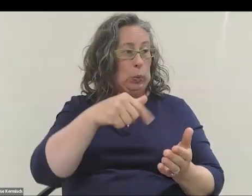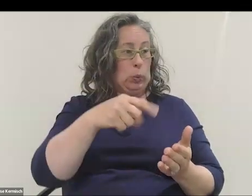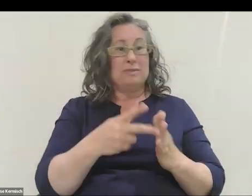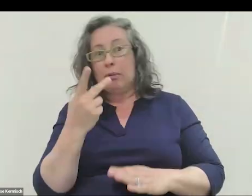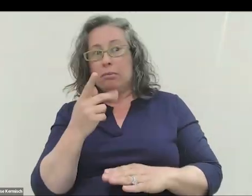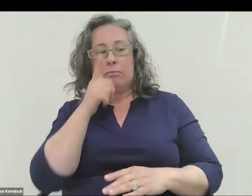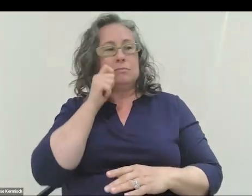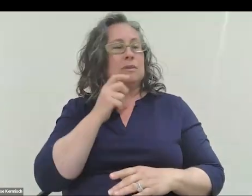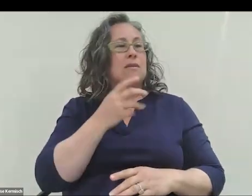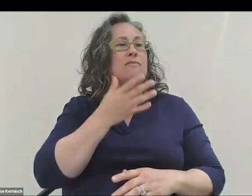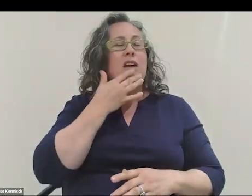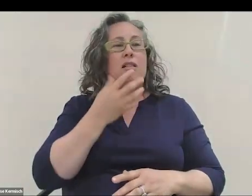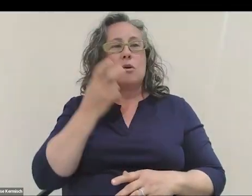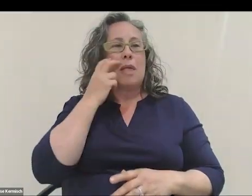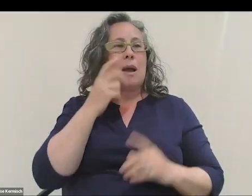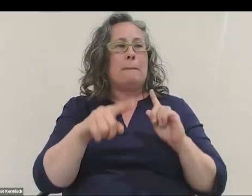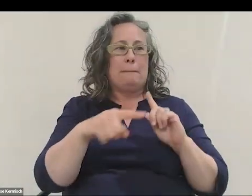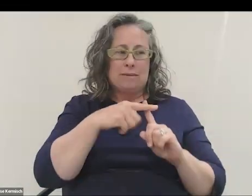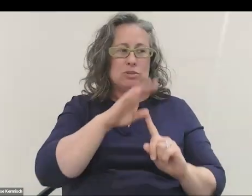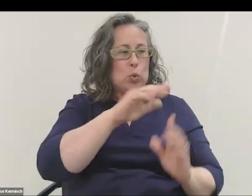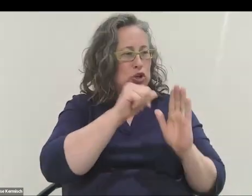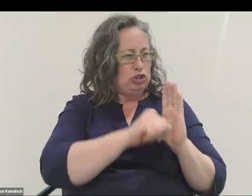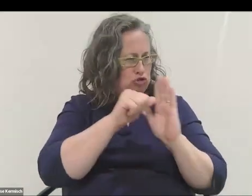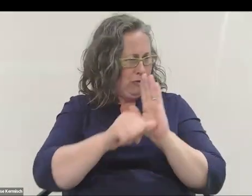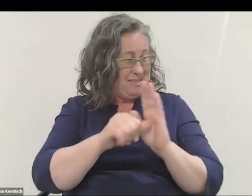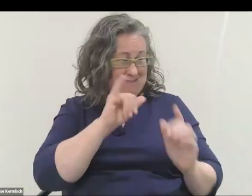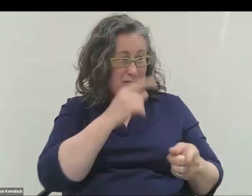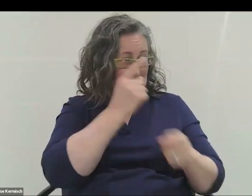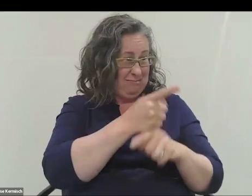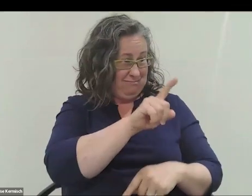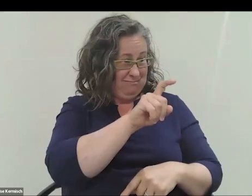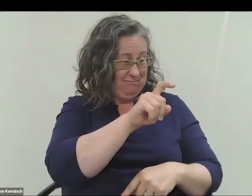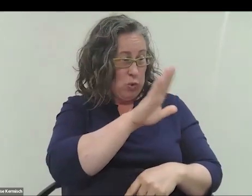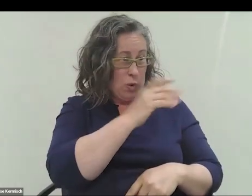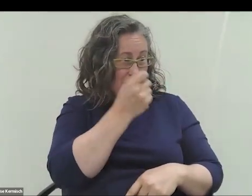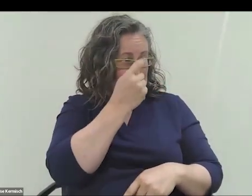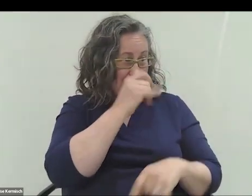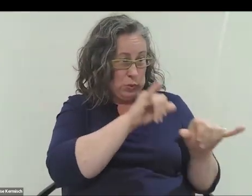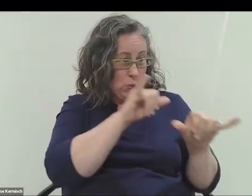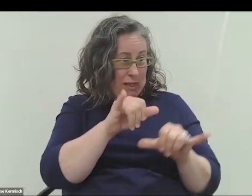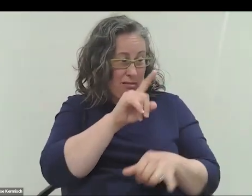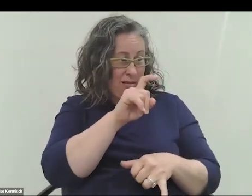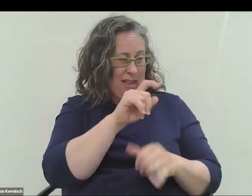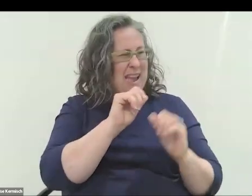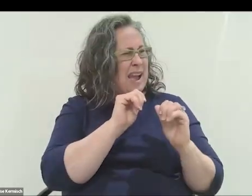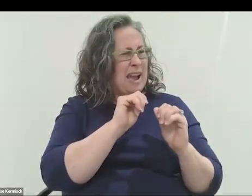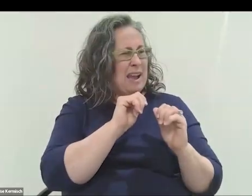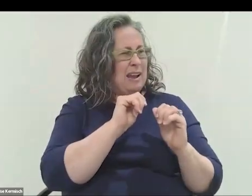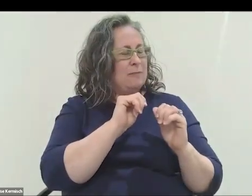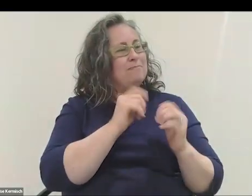and due to the different surgeries. Is that accurate? Is that your understanding as well? If so, how does that speak to the need